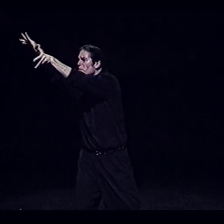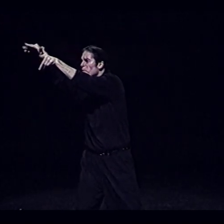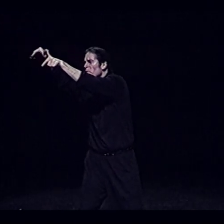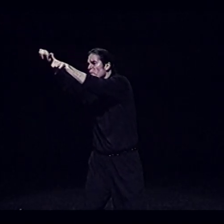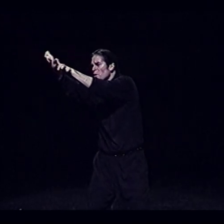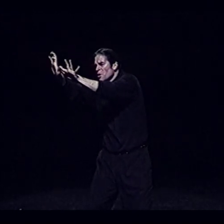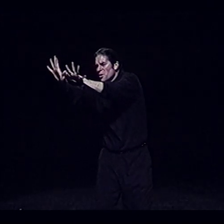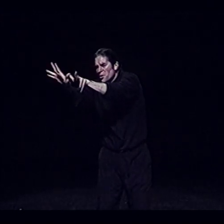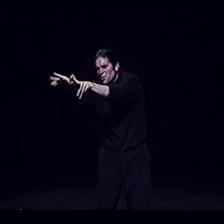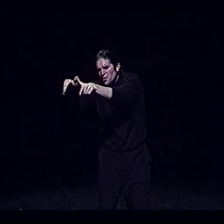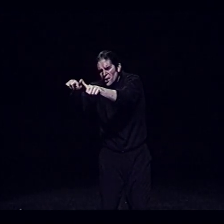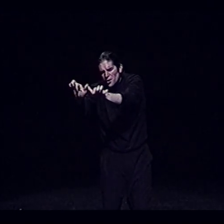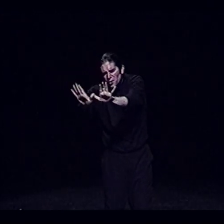Swoops down